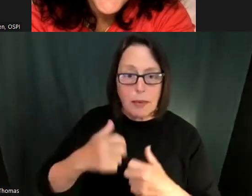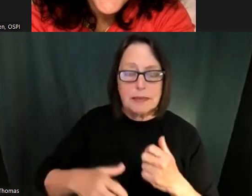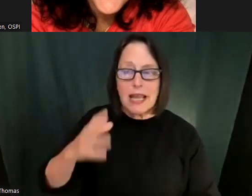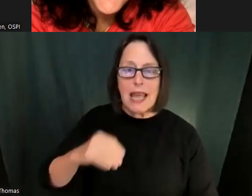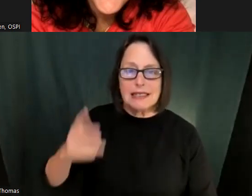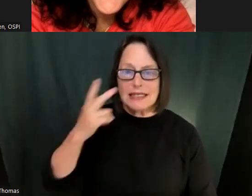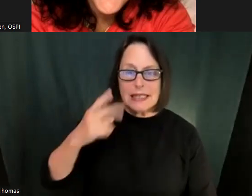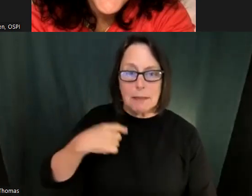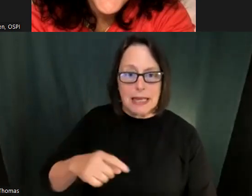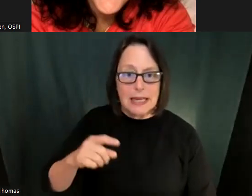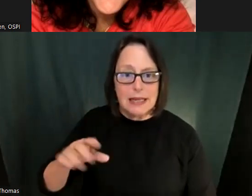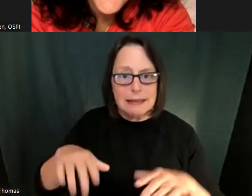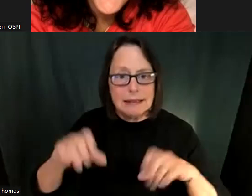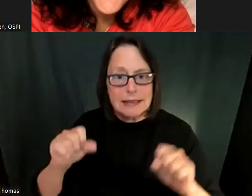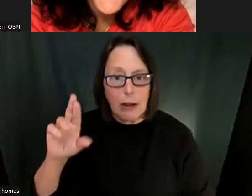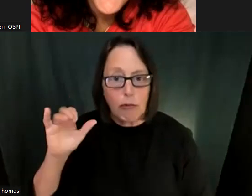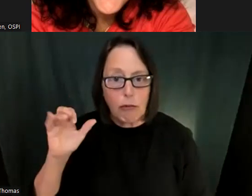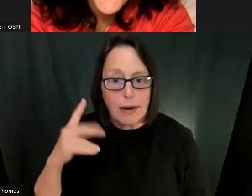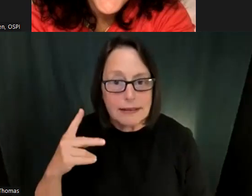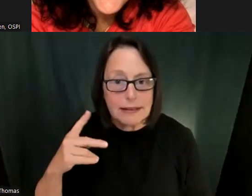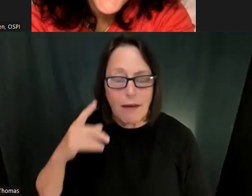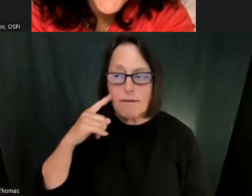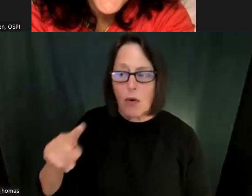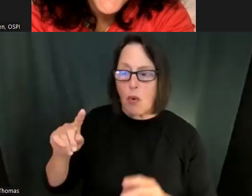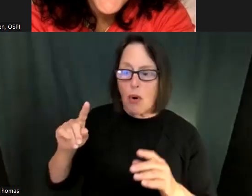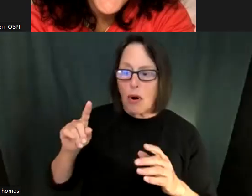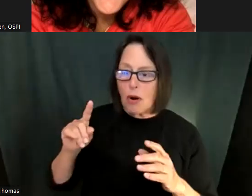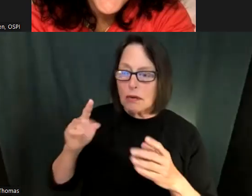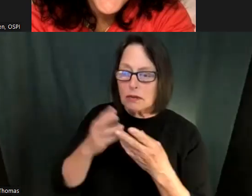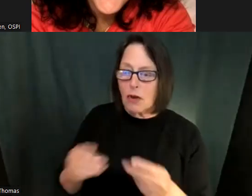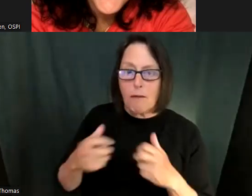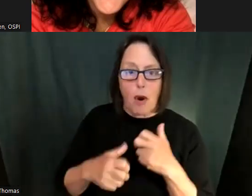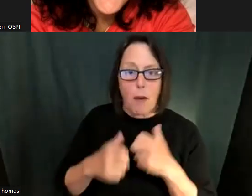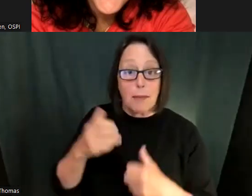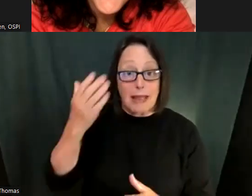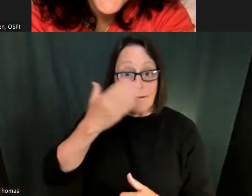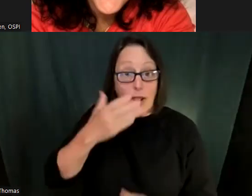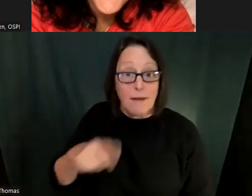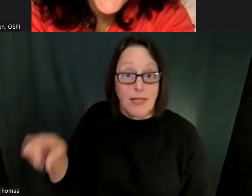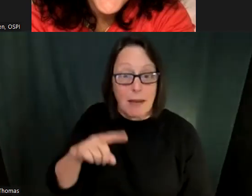When I started writing in front of students. That really I feel like change the tone of my teaching.